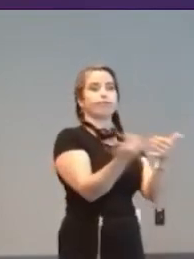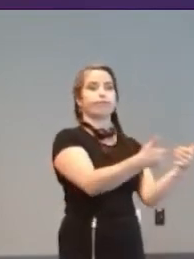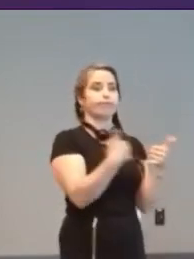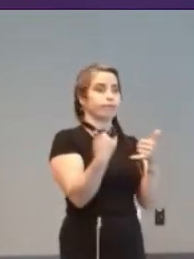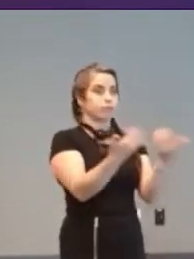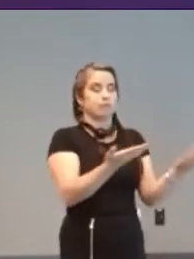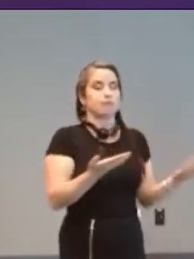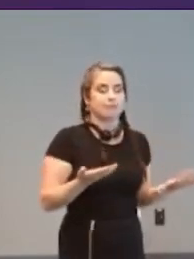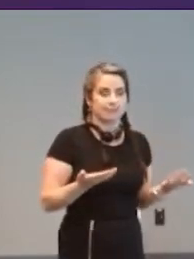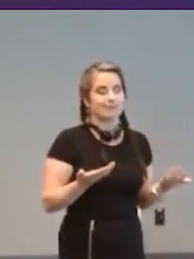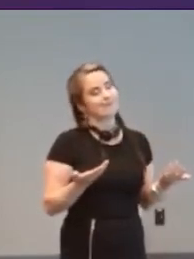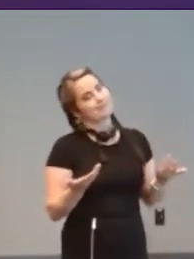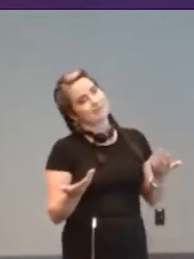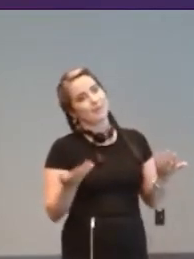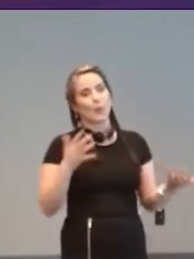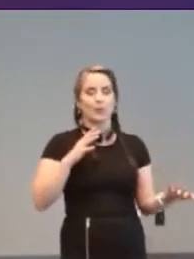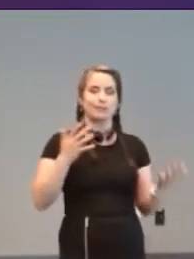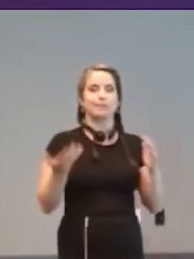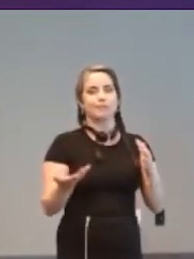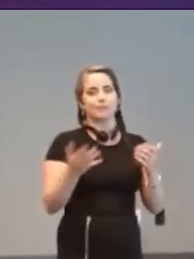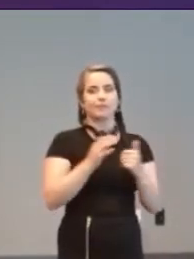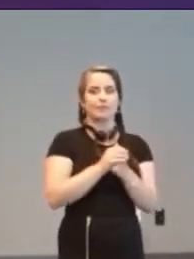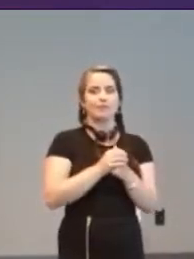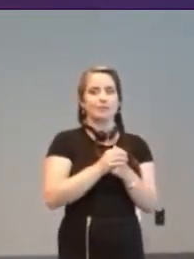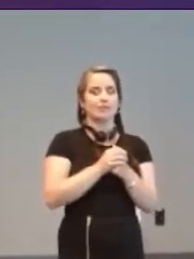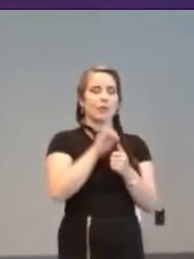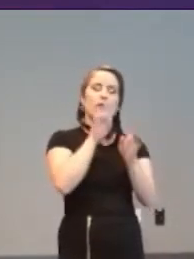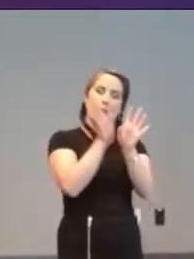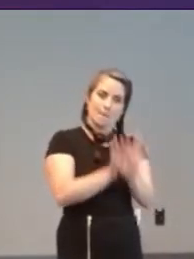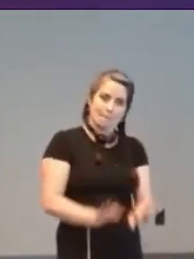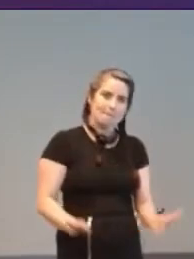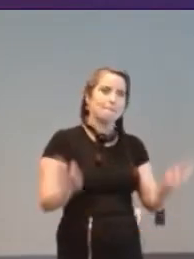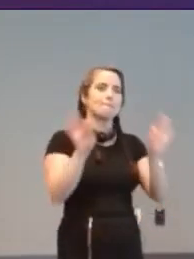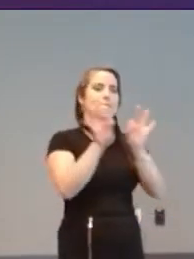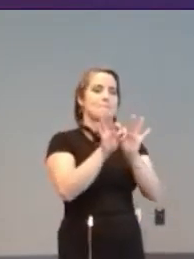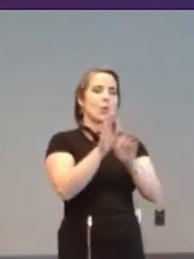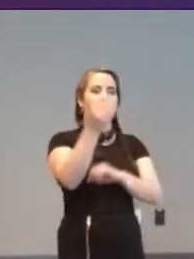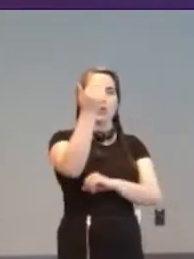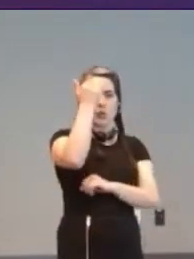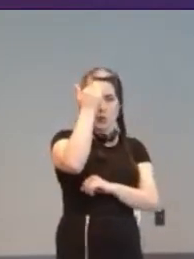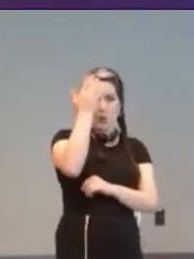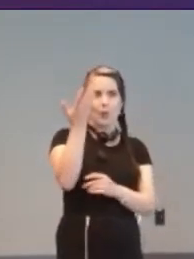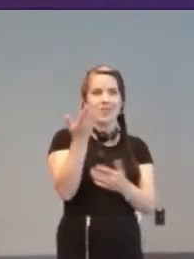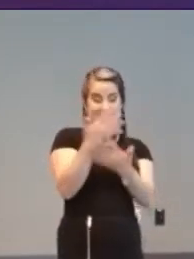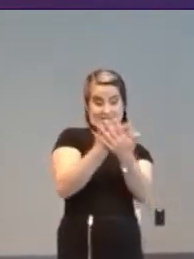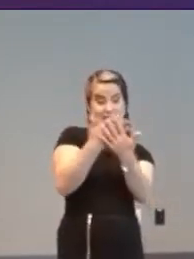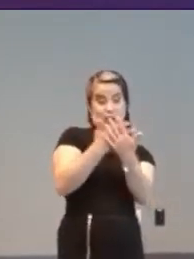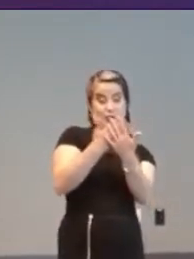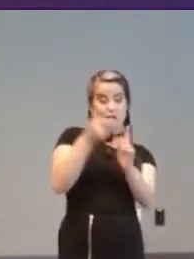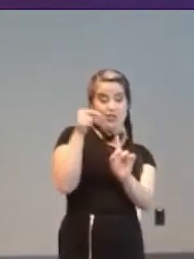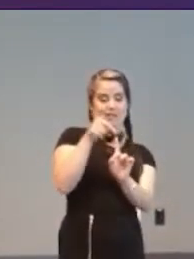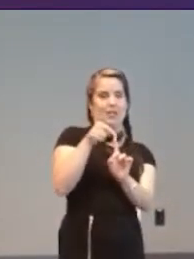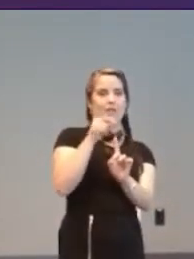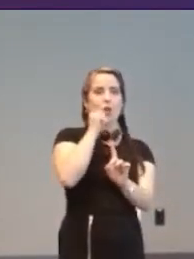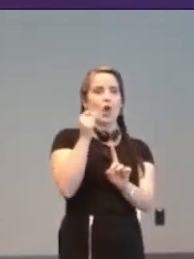so yeah definitely very very important that the store filters are not forgetting those games it's